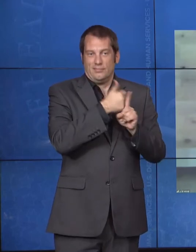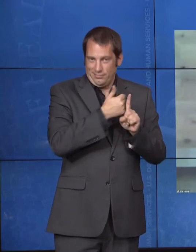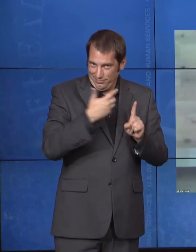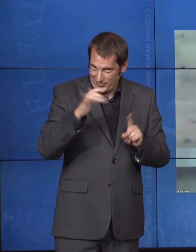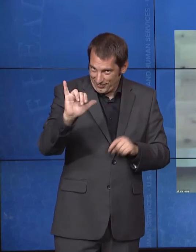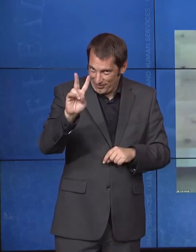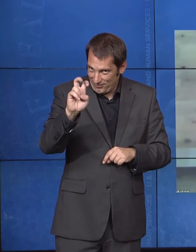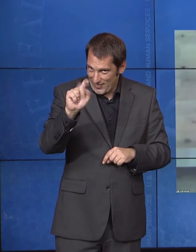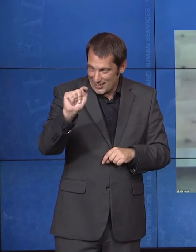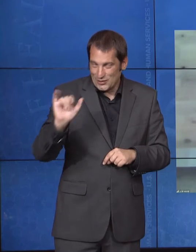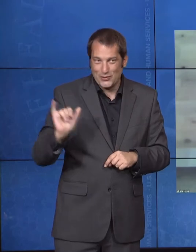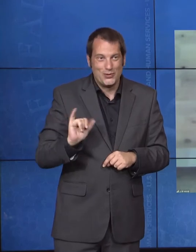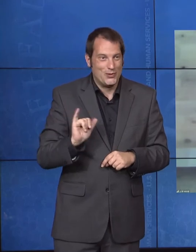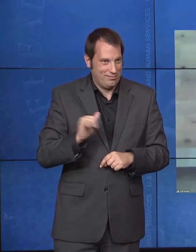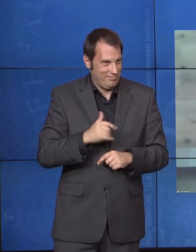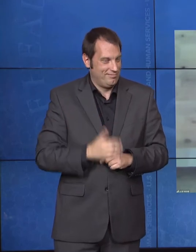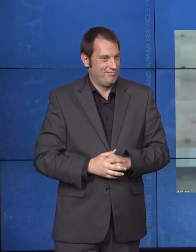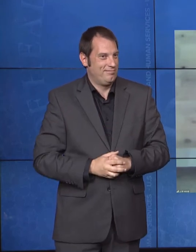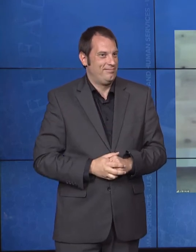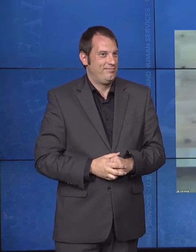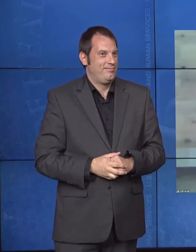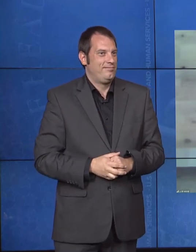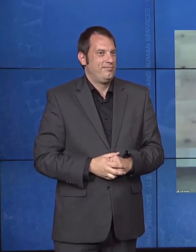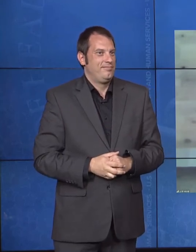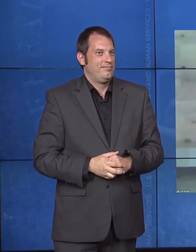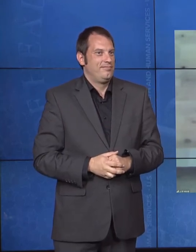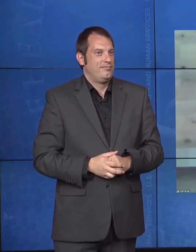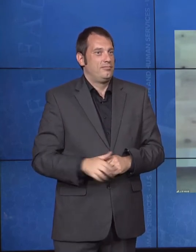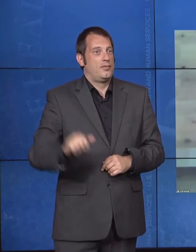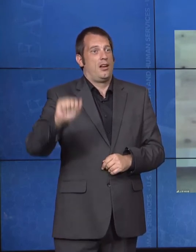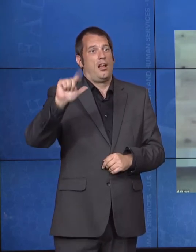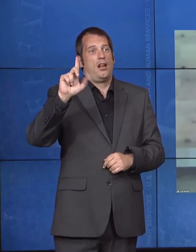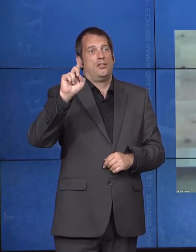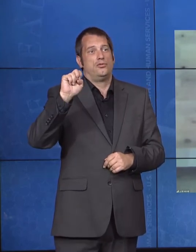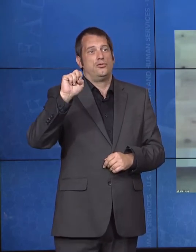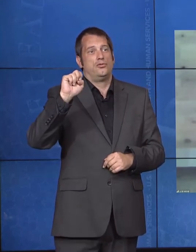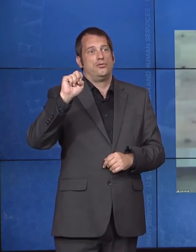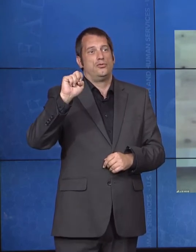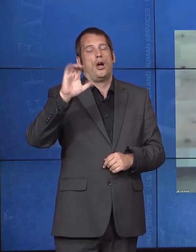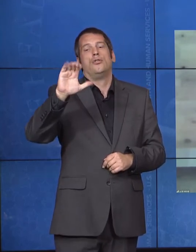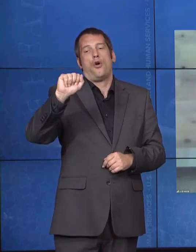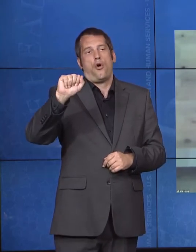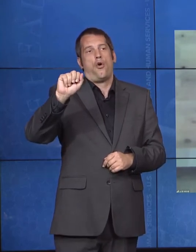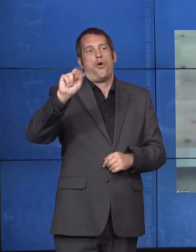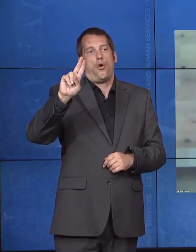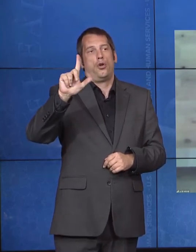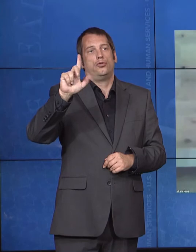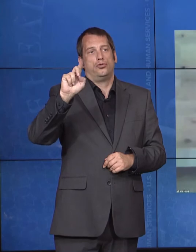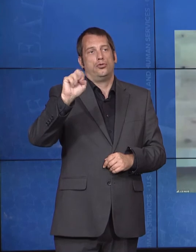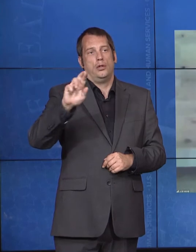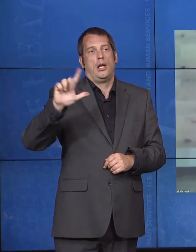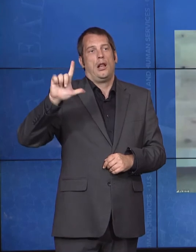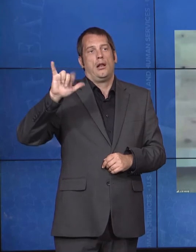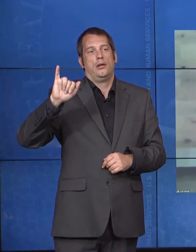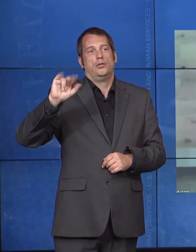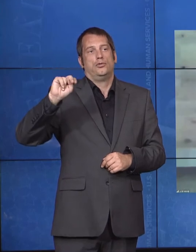CHIP services since May 2019. He joined CMS in May of 2017 as senior counselor to the